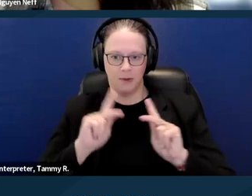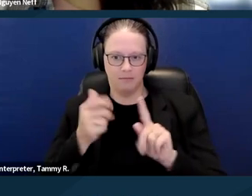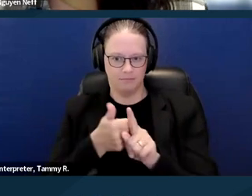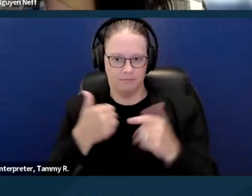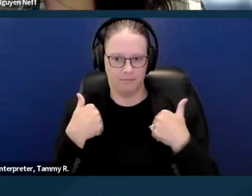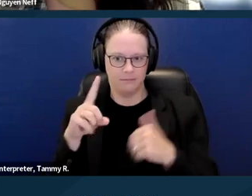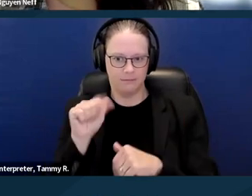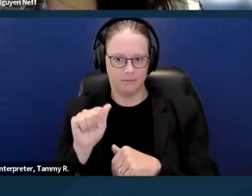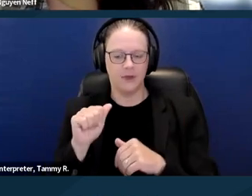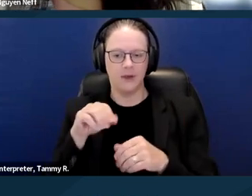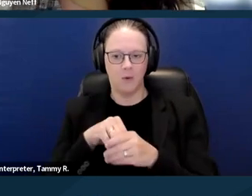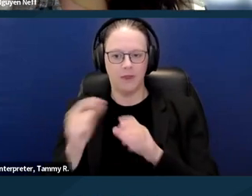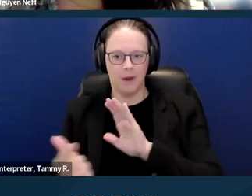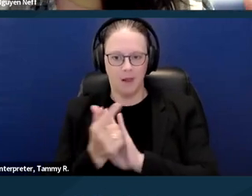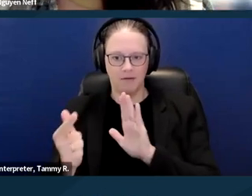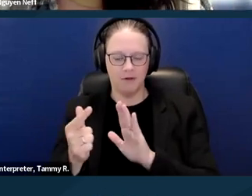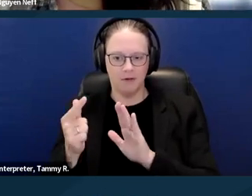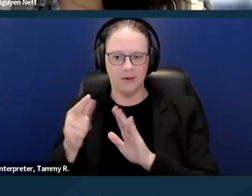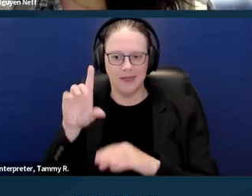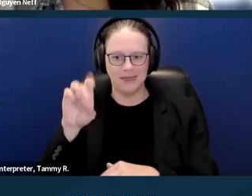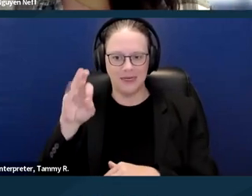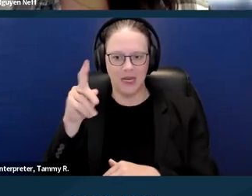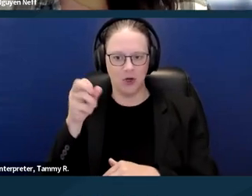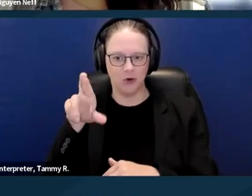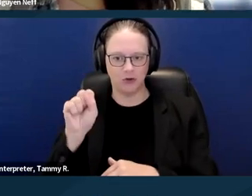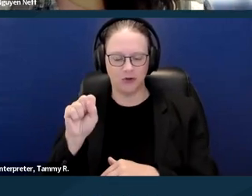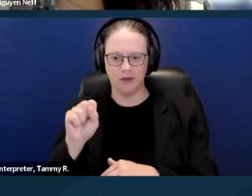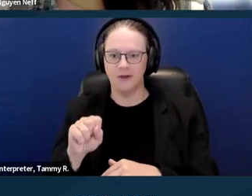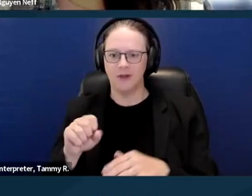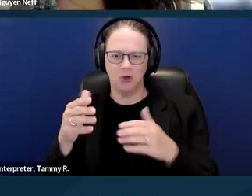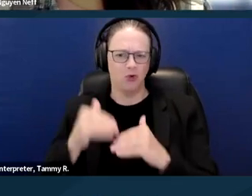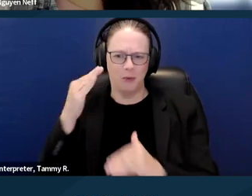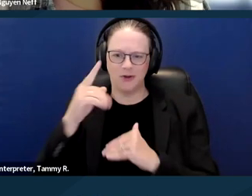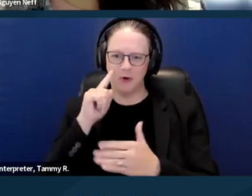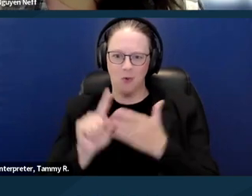way too much than what can be consumed in an hour. So this presentation,